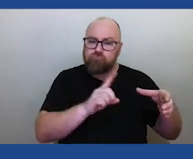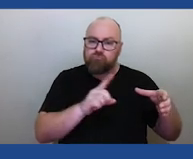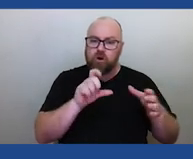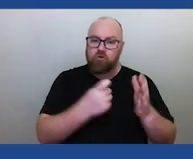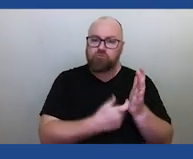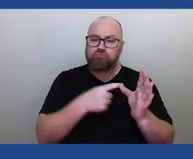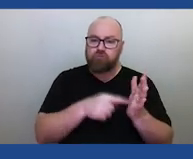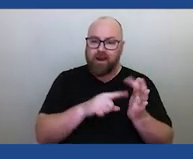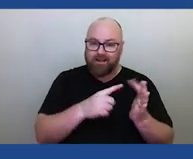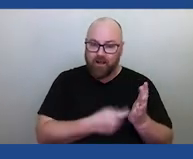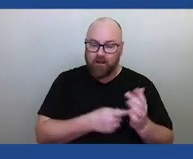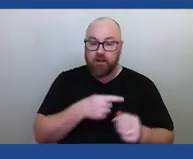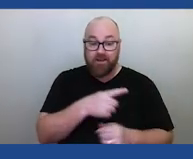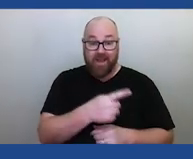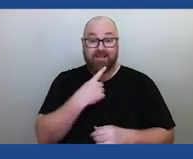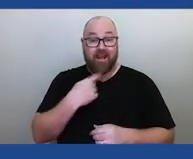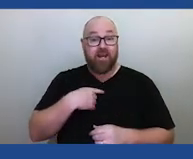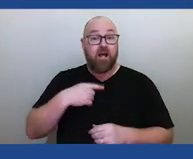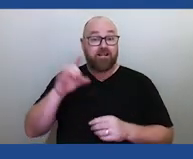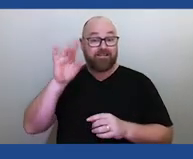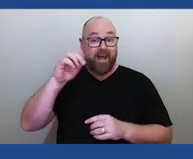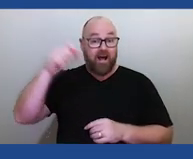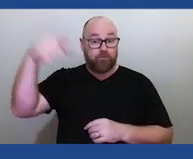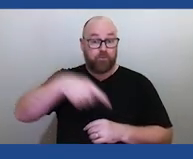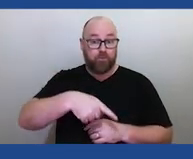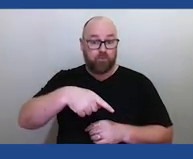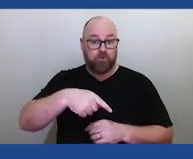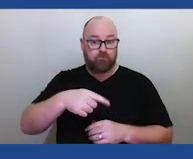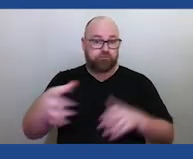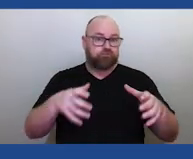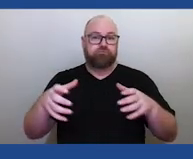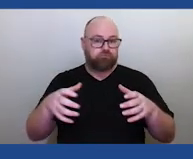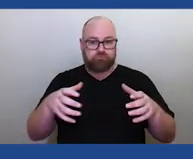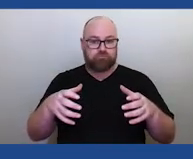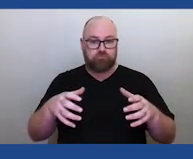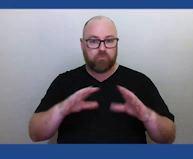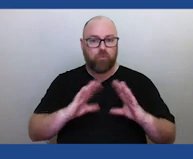where a star fell from the sky, shook the land, caused massive destruction.